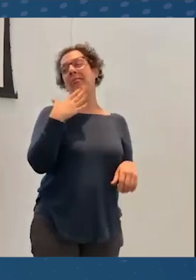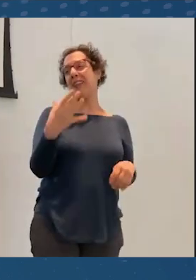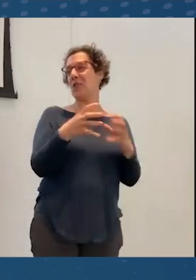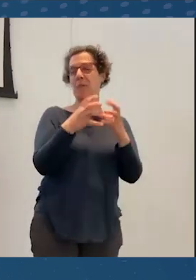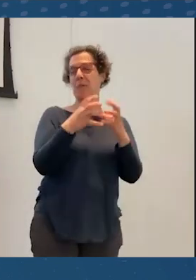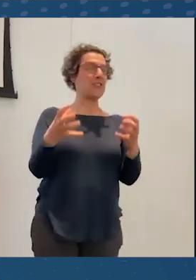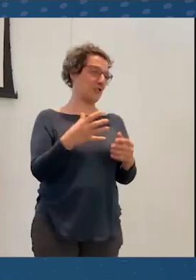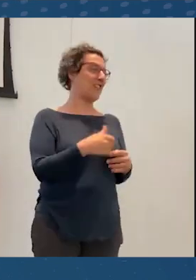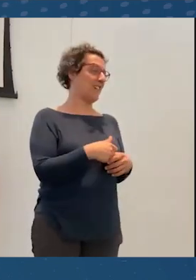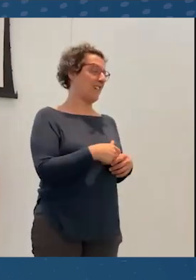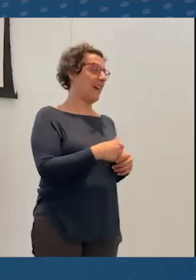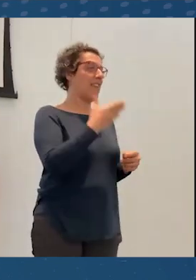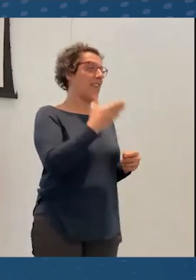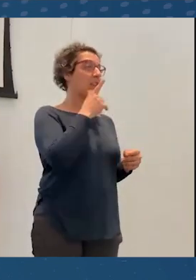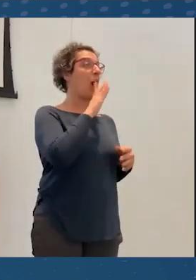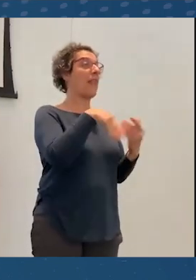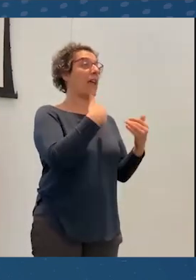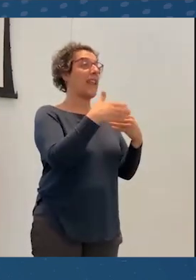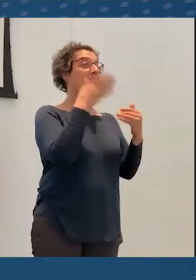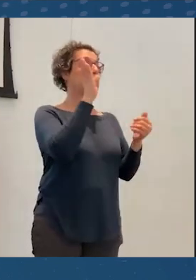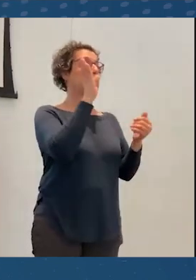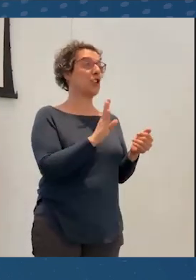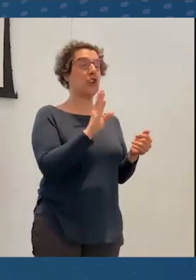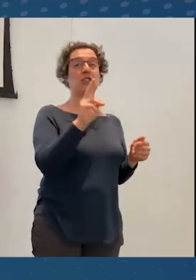We'll go ahead and bring up our next speakers, Nicole and Aaron from Meta.